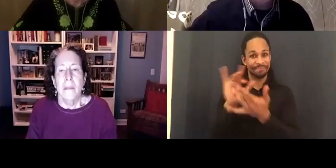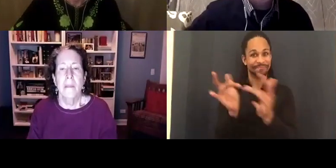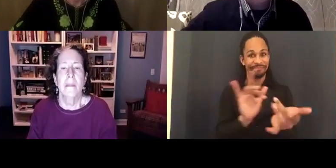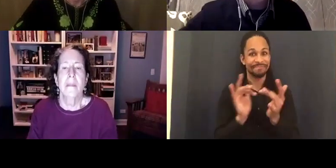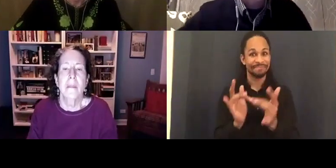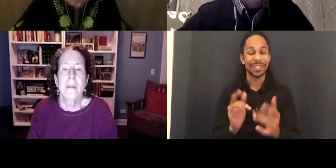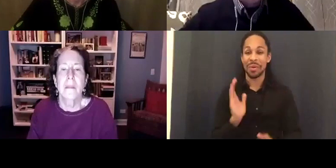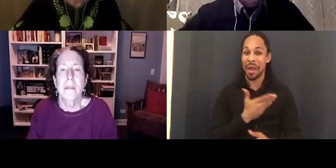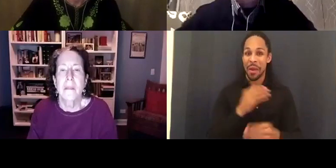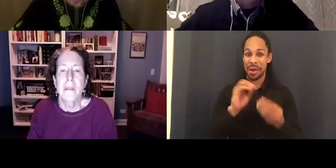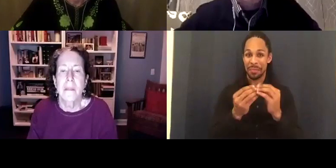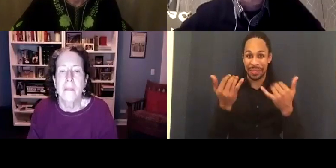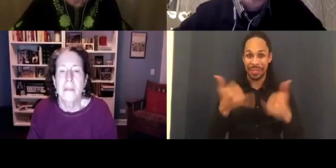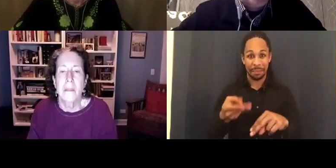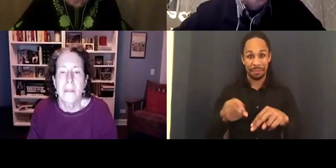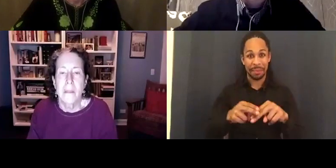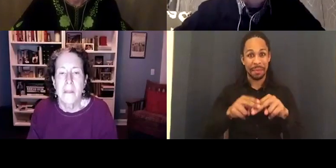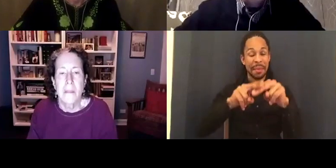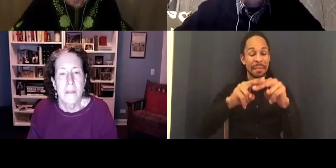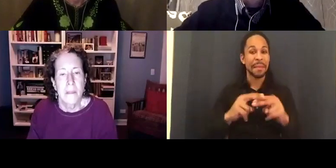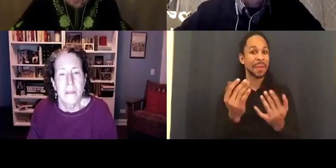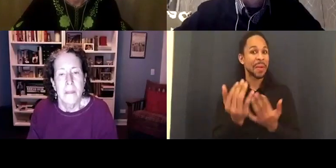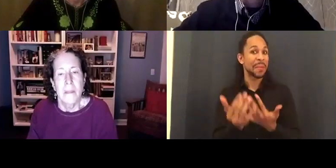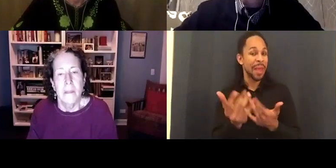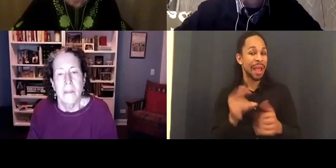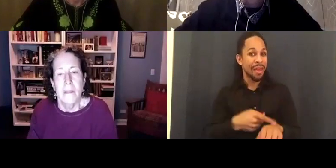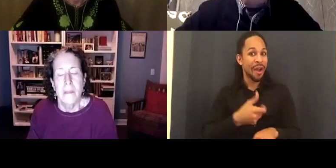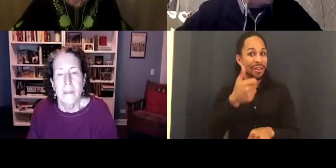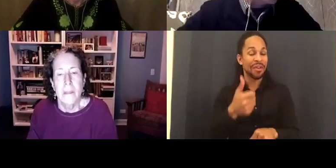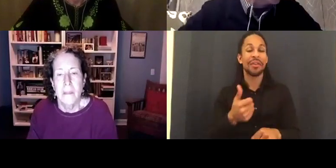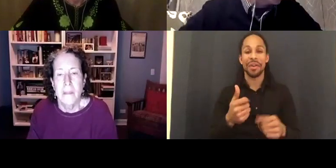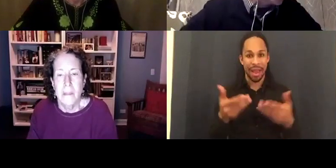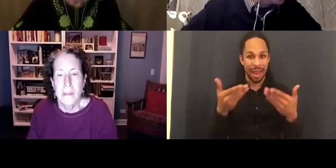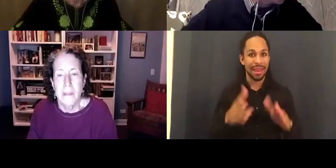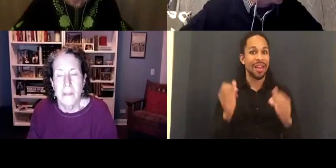I'm going to wait a little bit longer and let everybody kind of join and get used to it. Before we get started and before